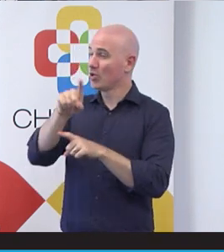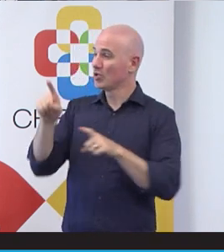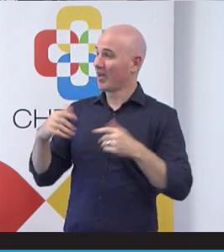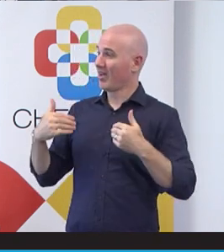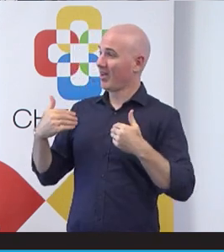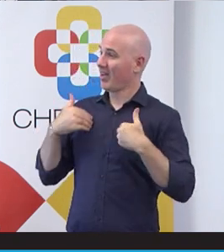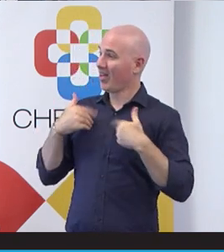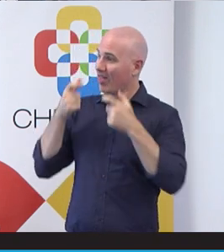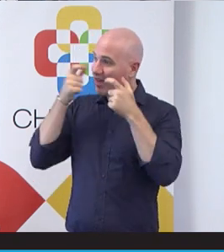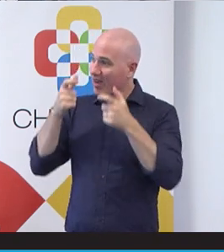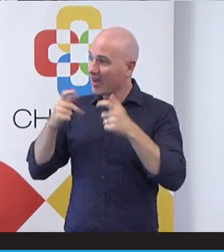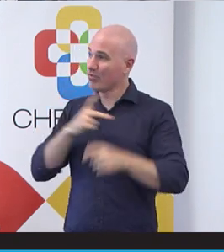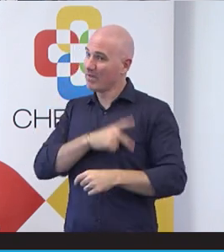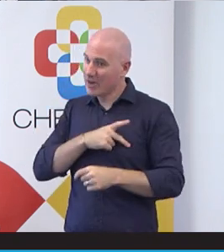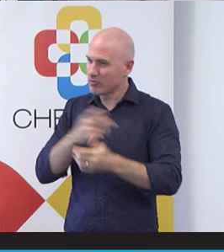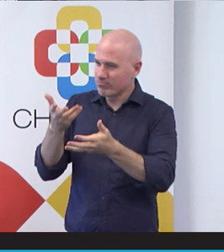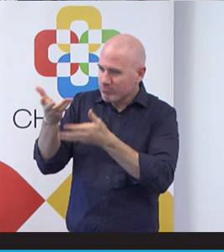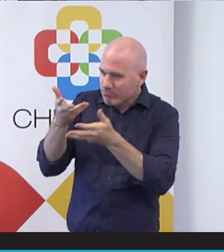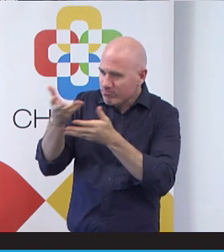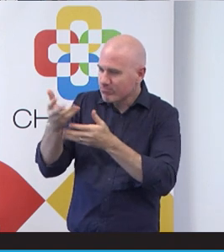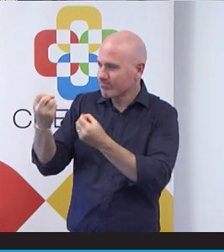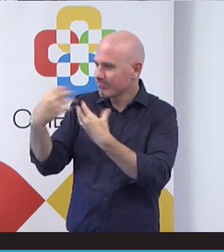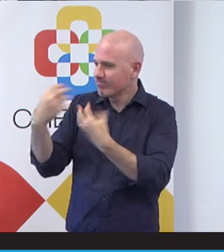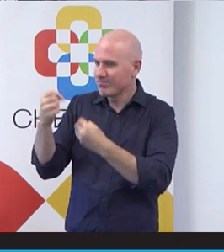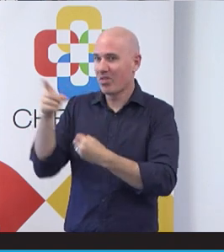And so we went to and from so the help providers told us what they'd like